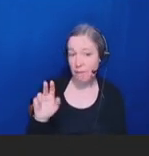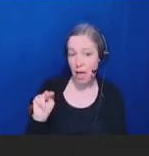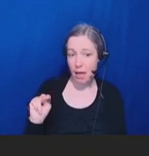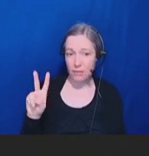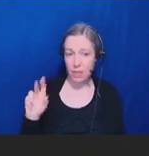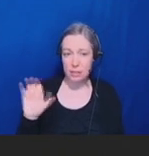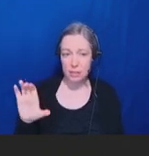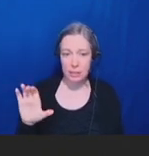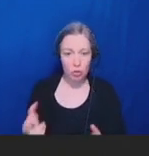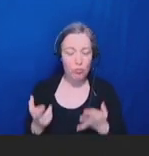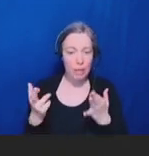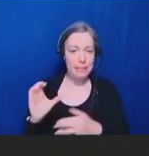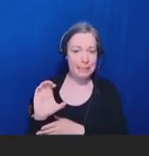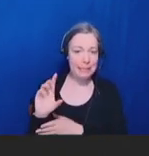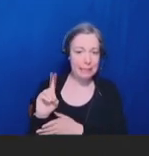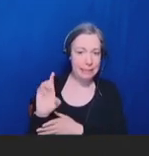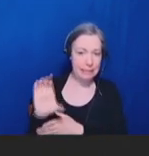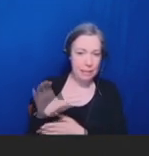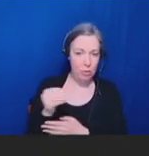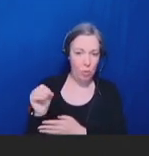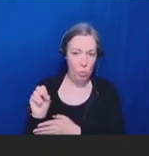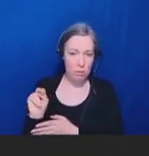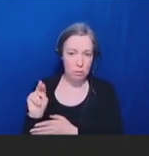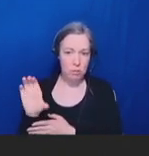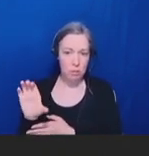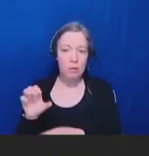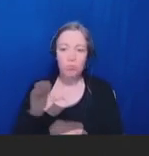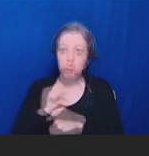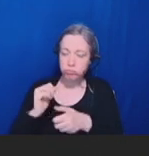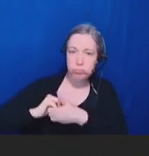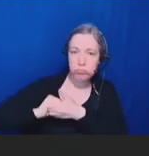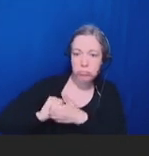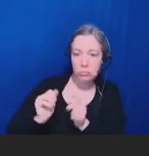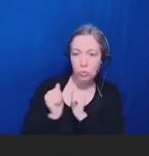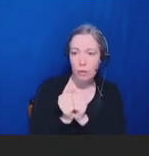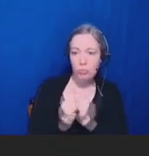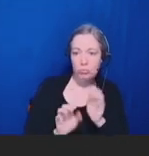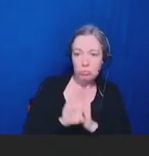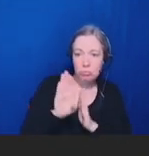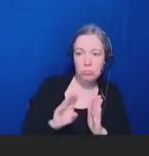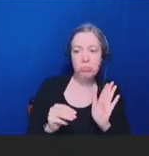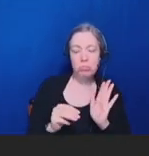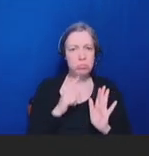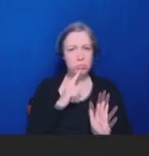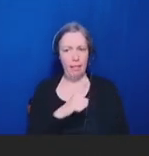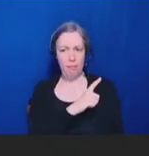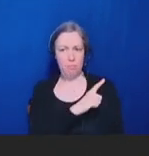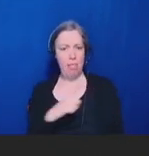to require bidirectional data exchange with IISs to better track immunization and adverse